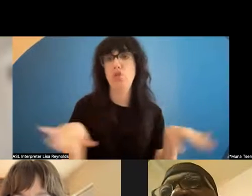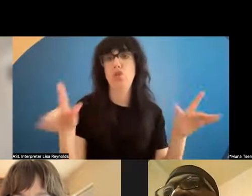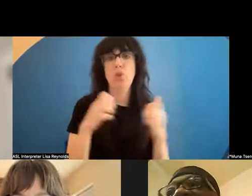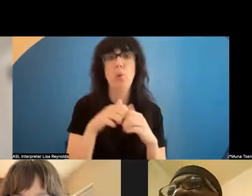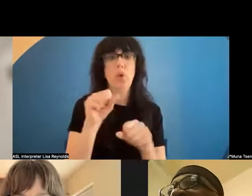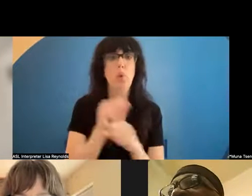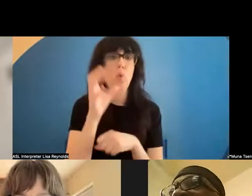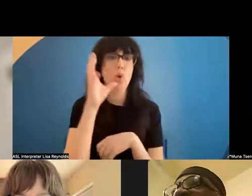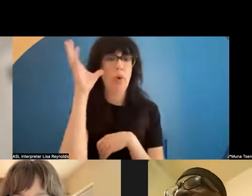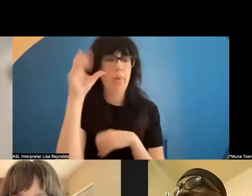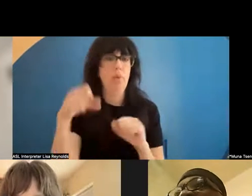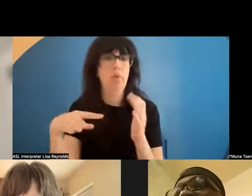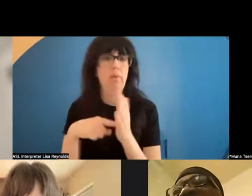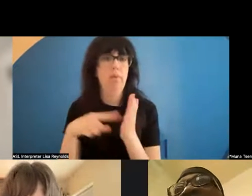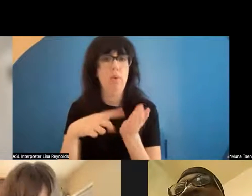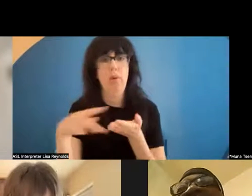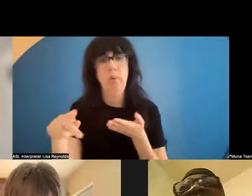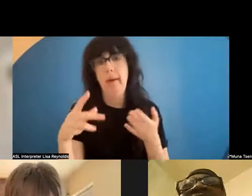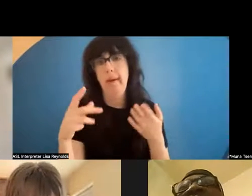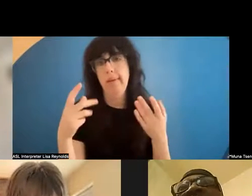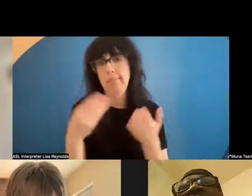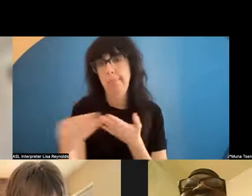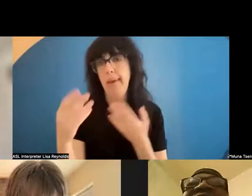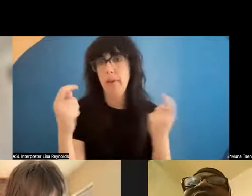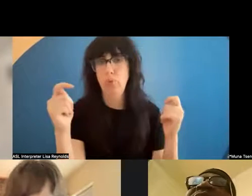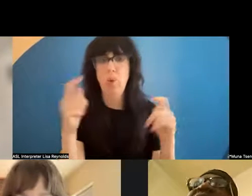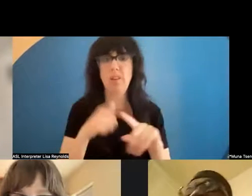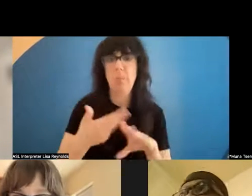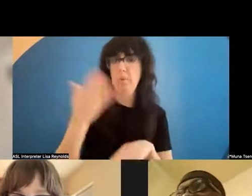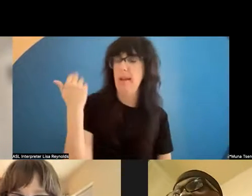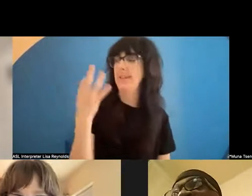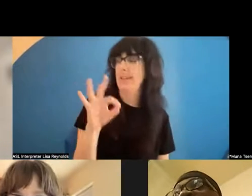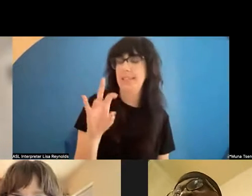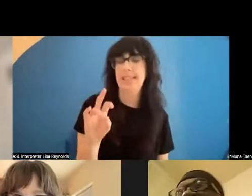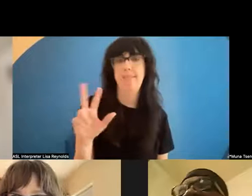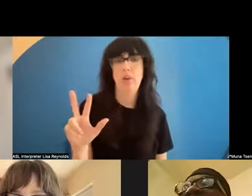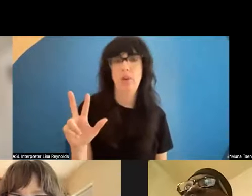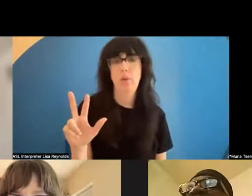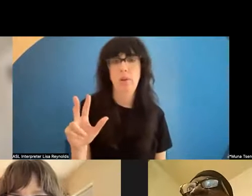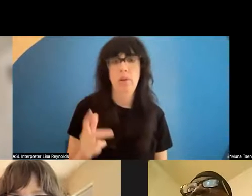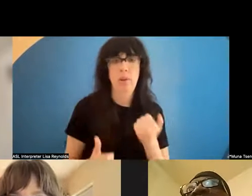afford to buy them toys. But at the time in 1973 , most of the Bronx was on welfare and public assistance